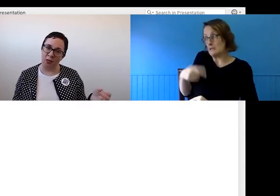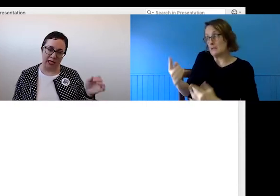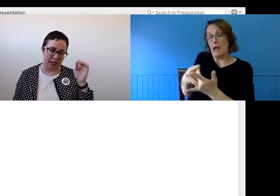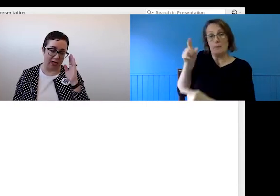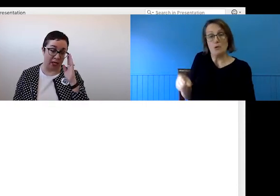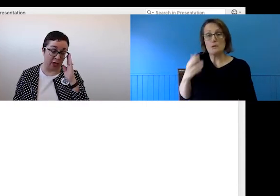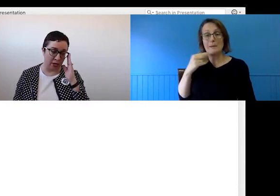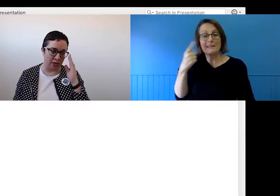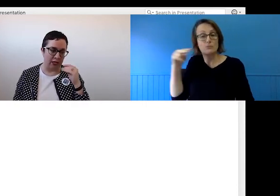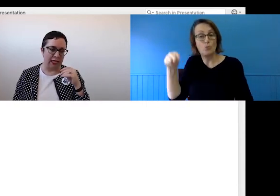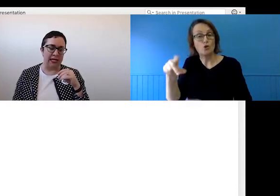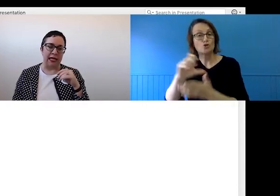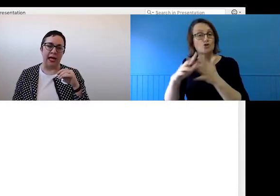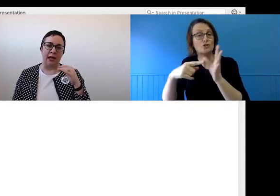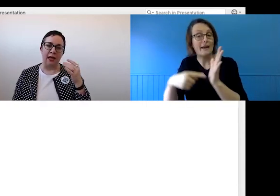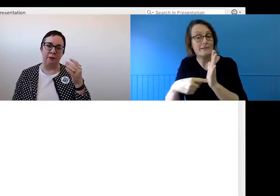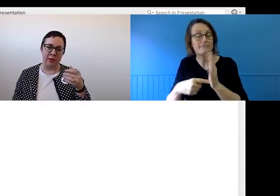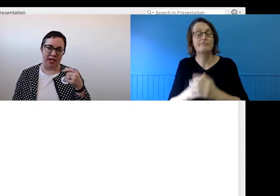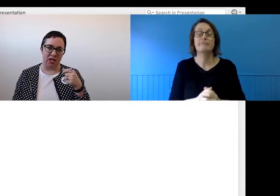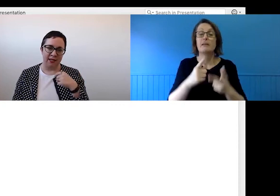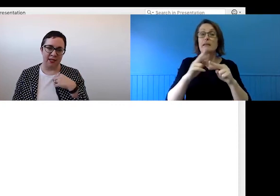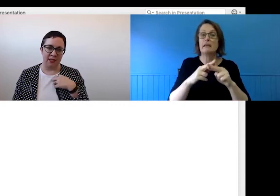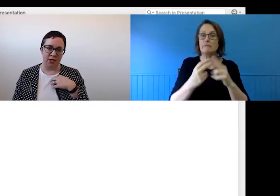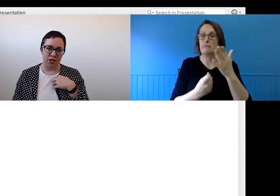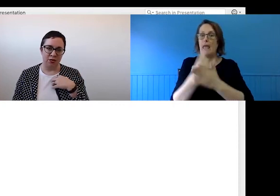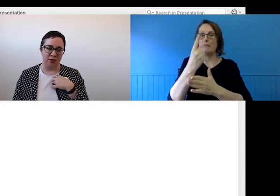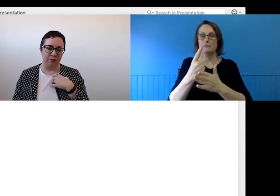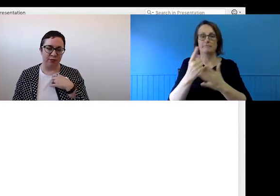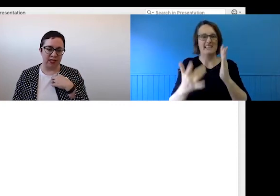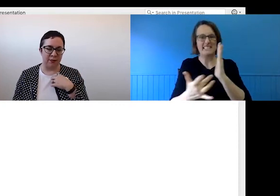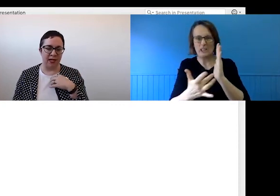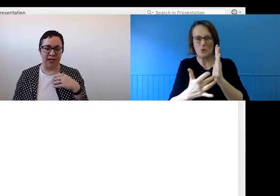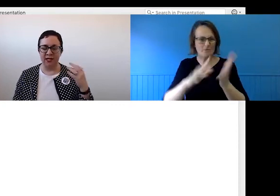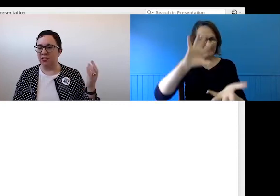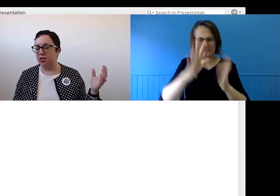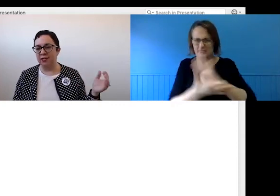Managing tech issue, managing access issues, similarly, such as if